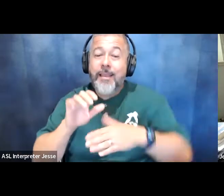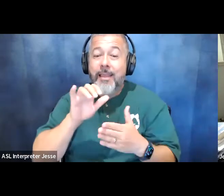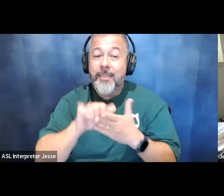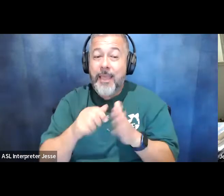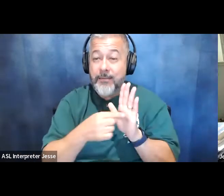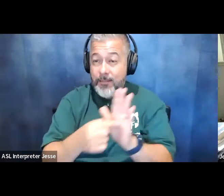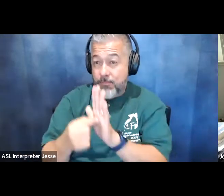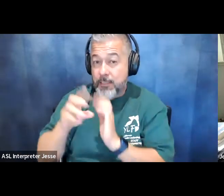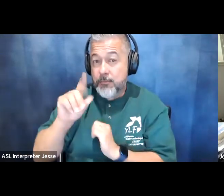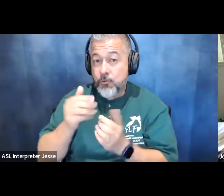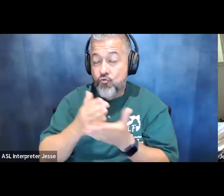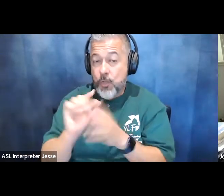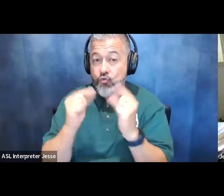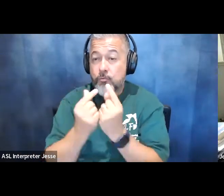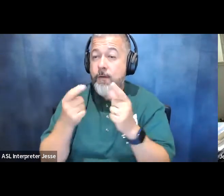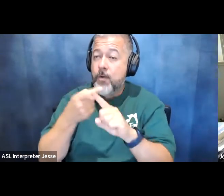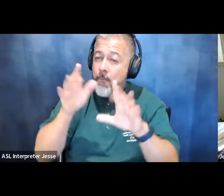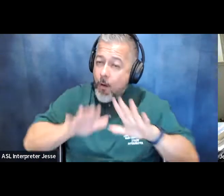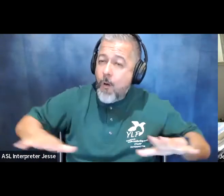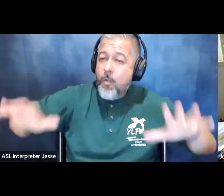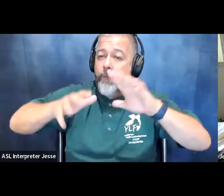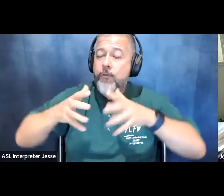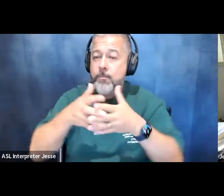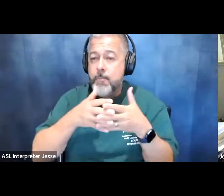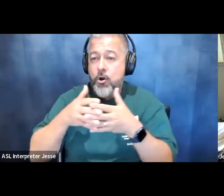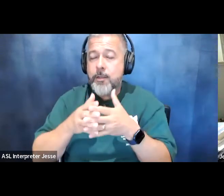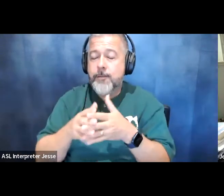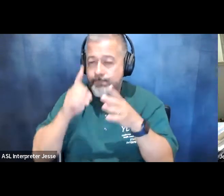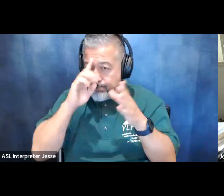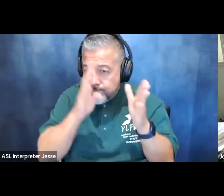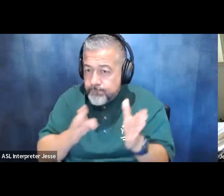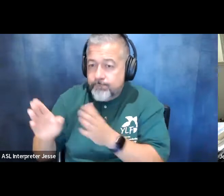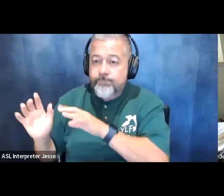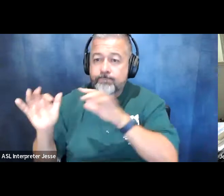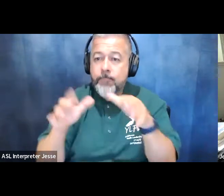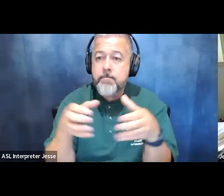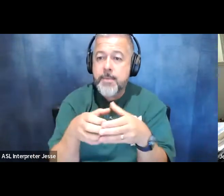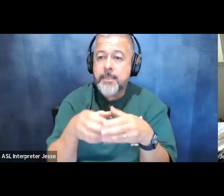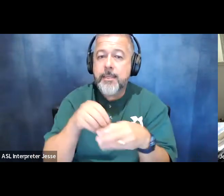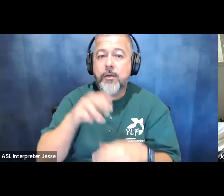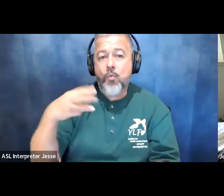across the country organized to come together in washington dc and used their voices to tell